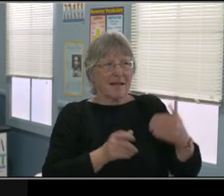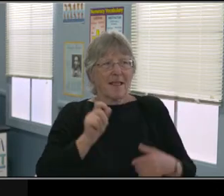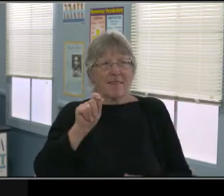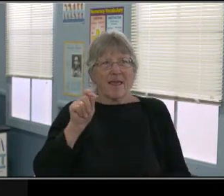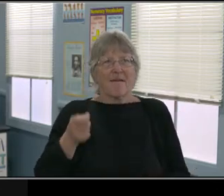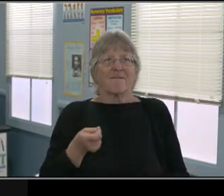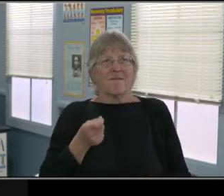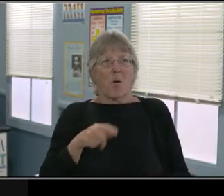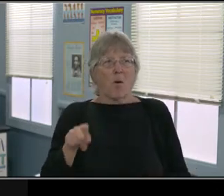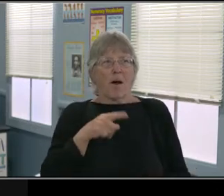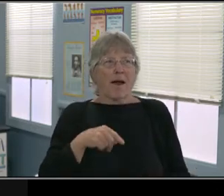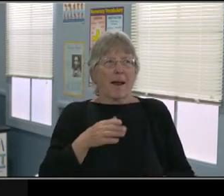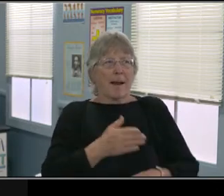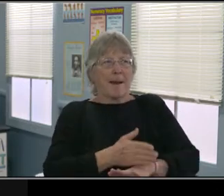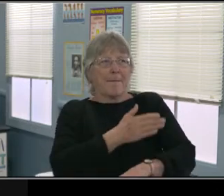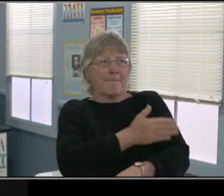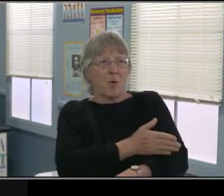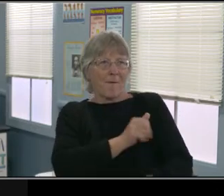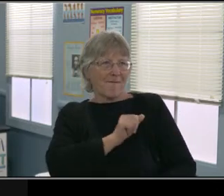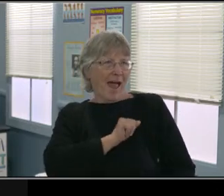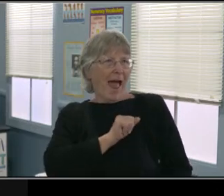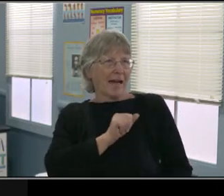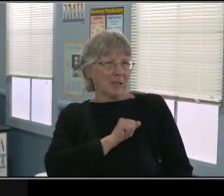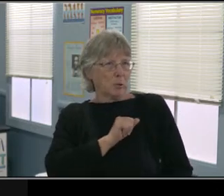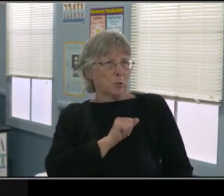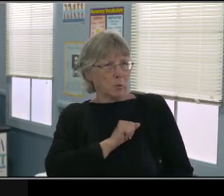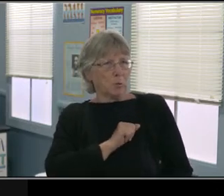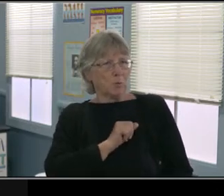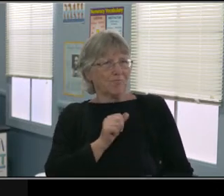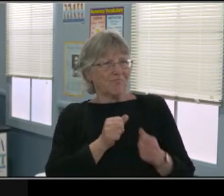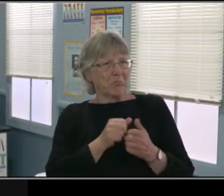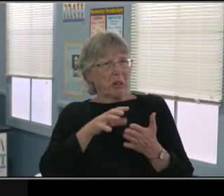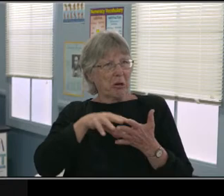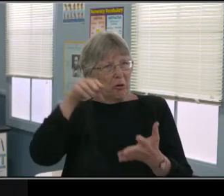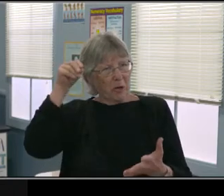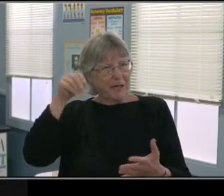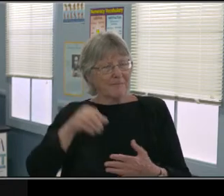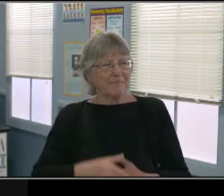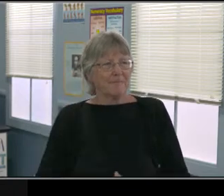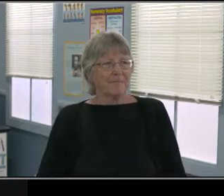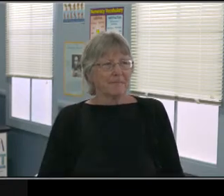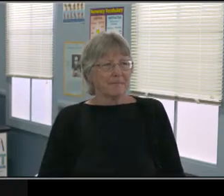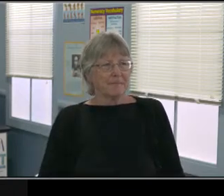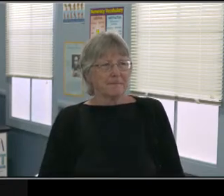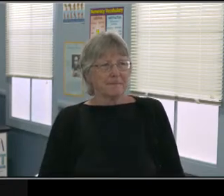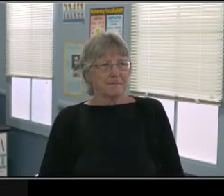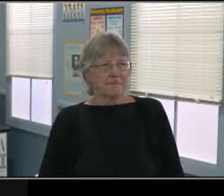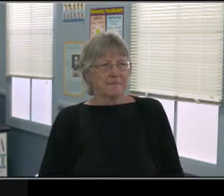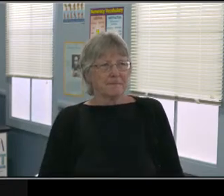and then teachers deliver knowledge precisely, okay? The next slide, please.